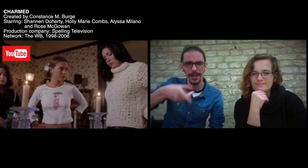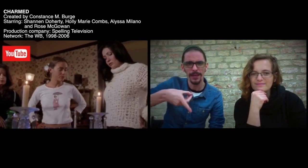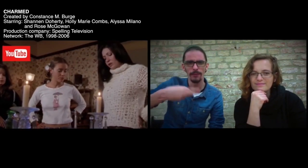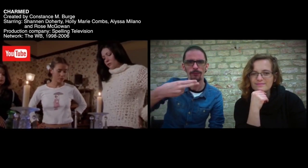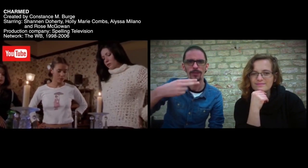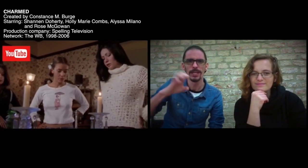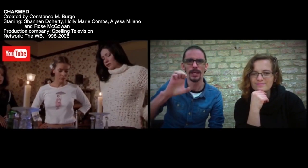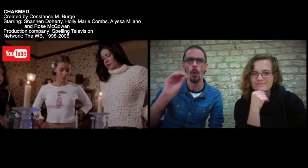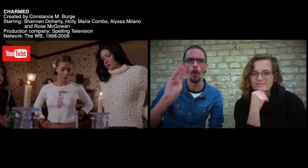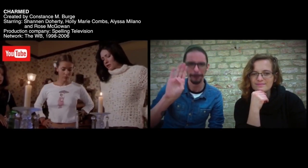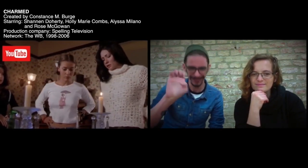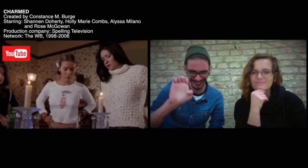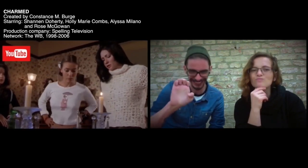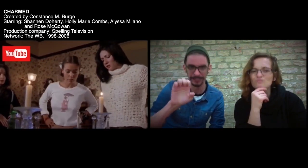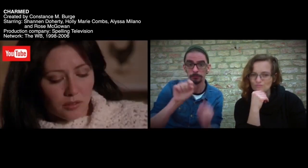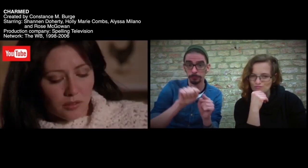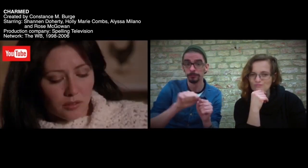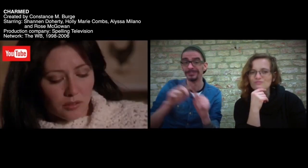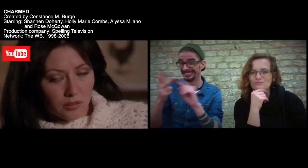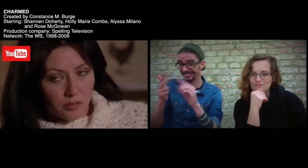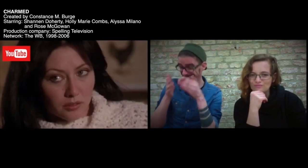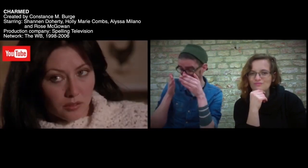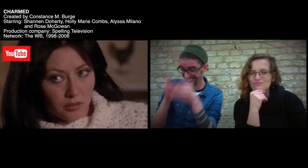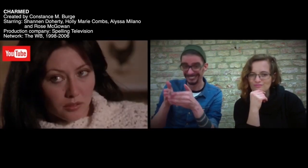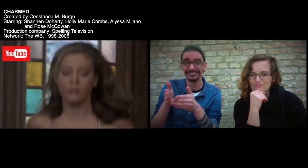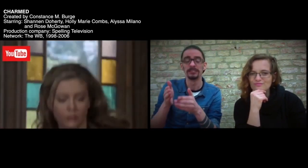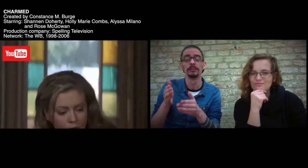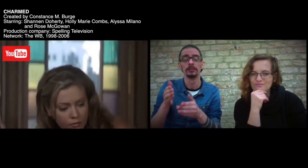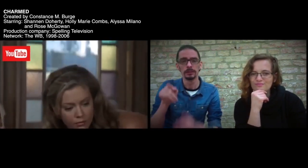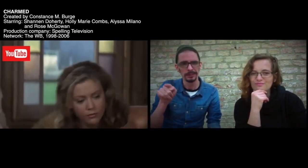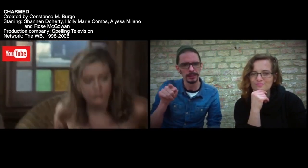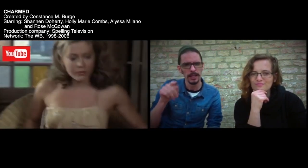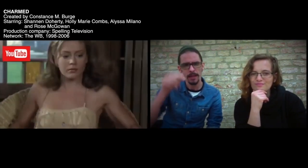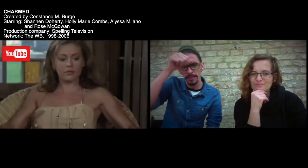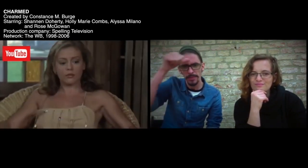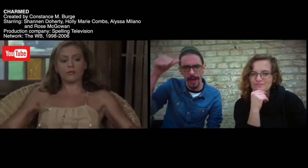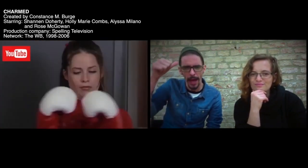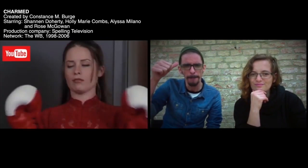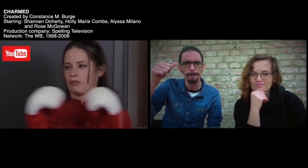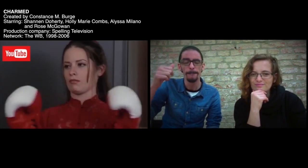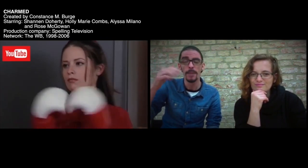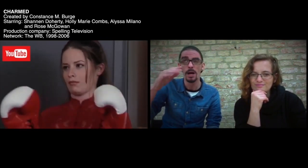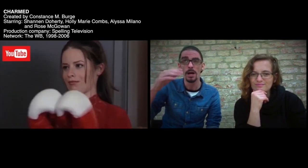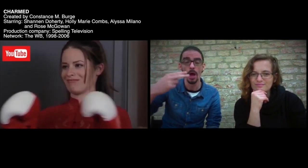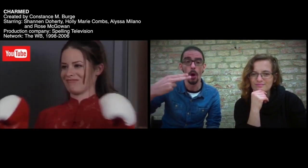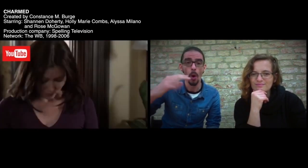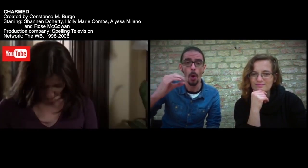She plays the character called Phoebe. The third actor name is, let me think